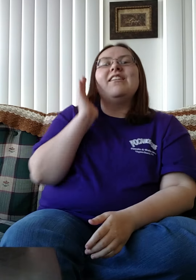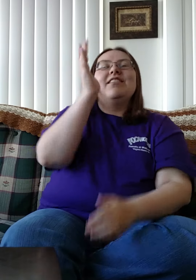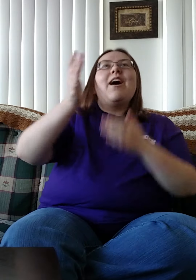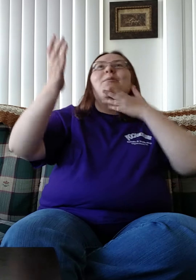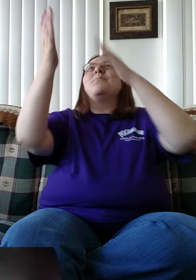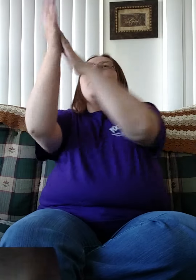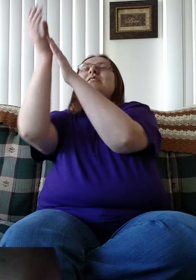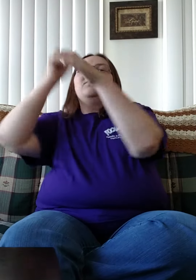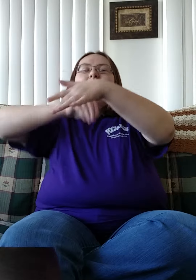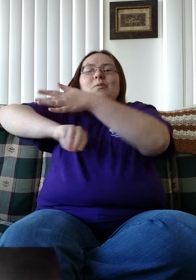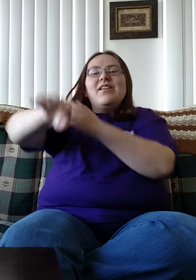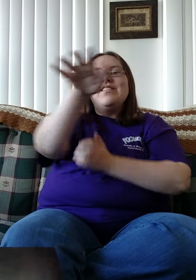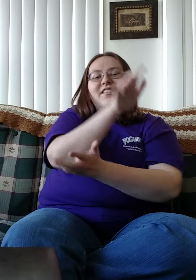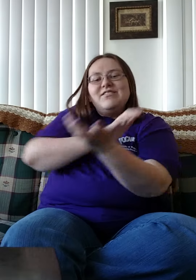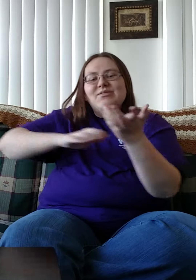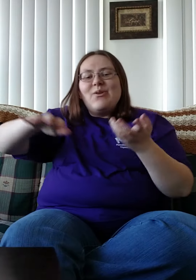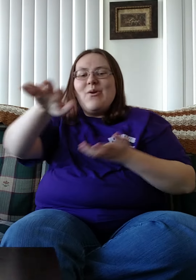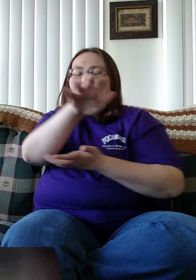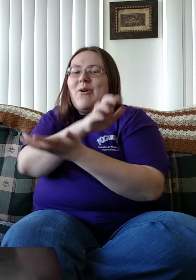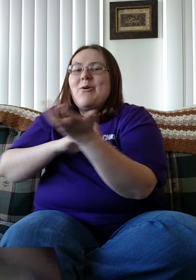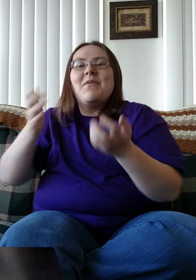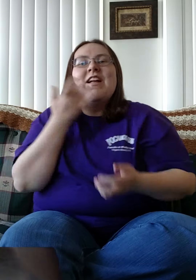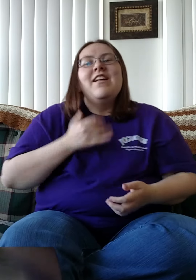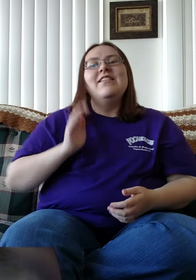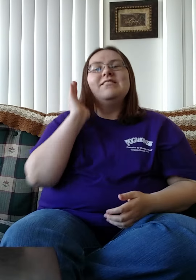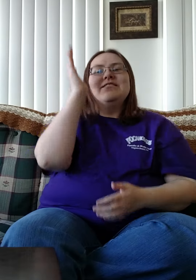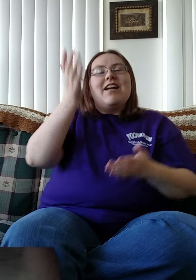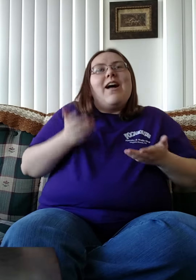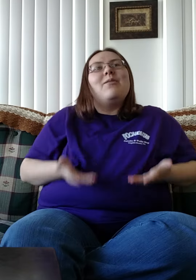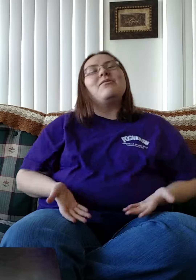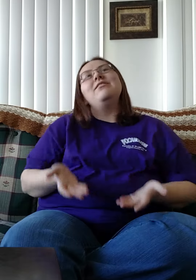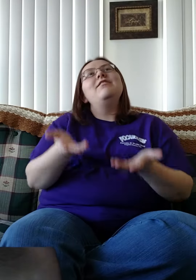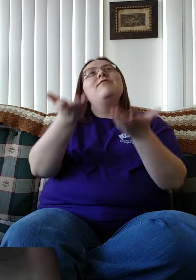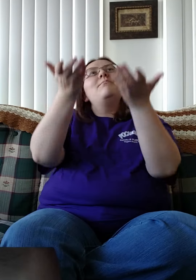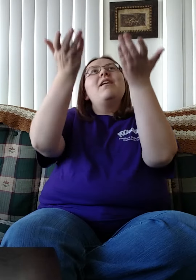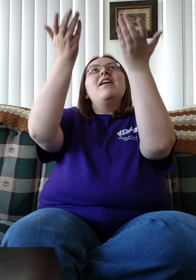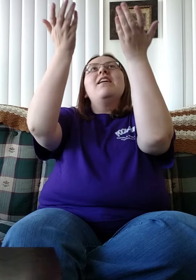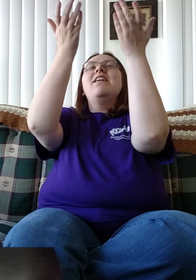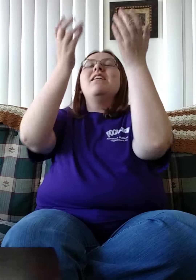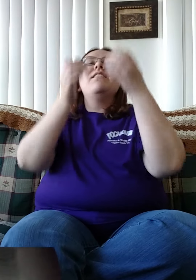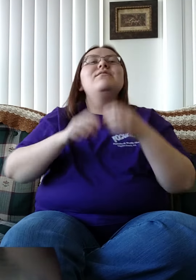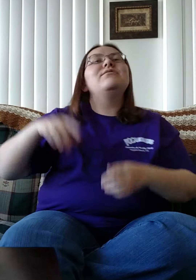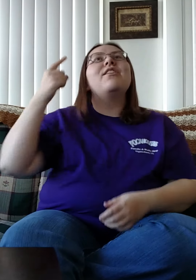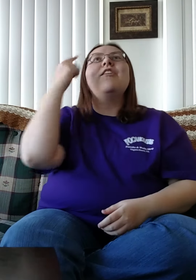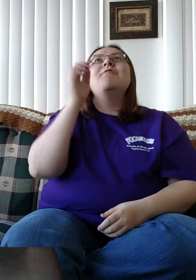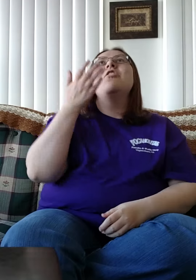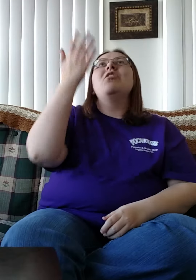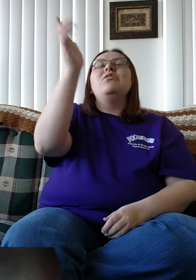And I'll praise You in this storm And I will lift my hands